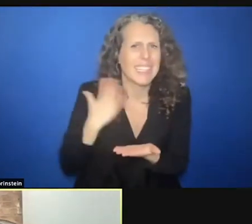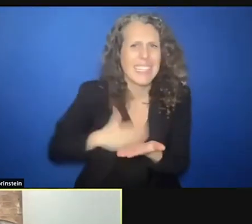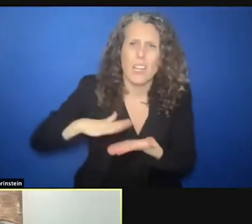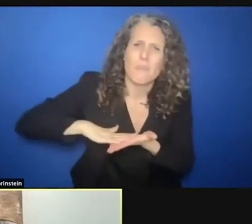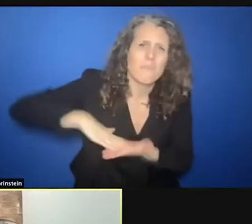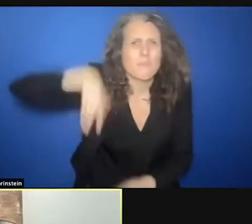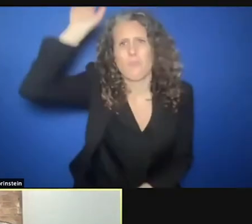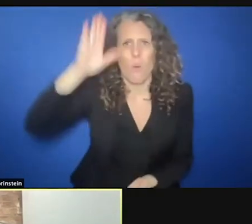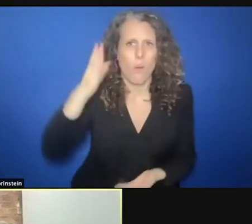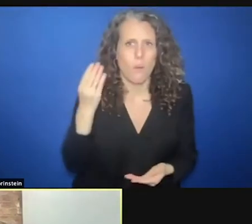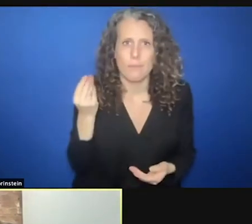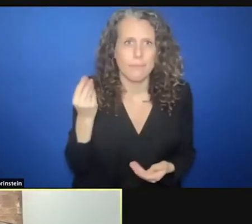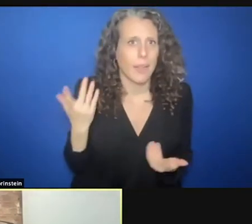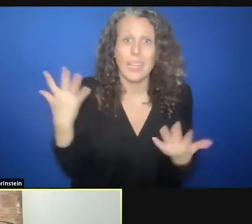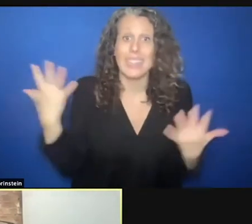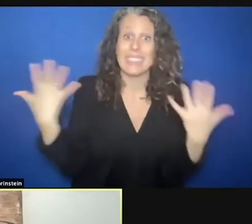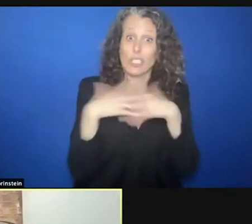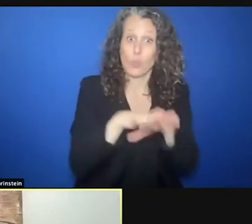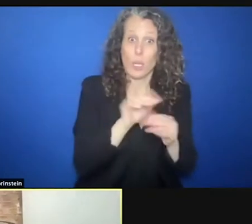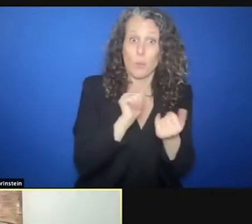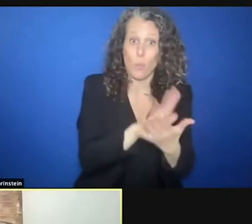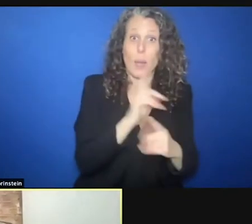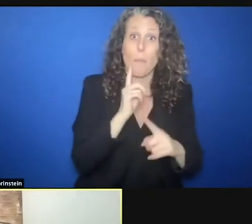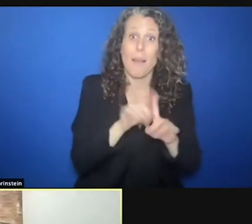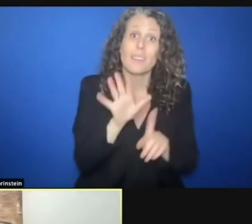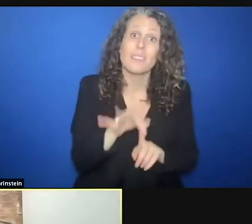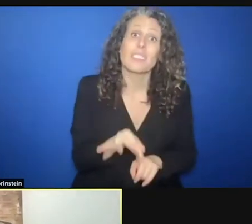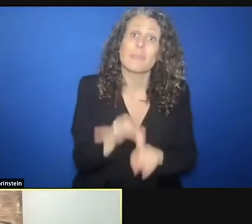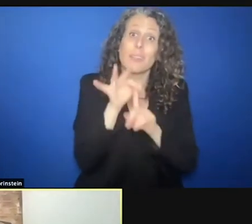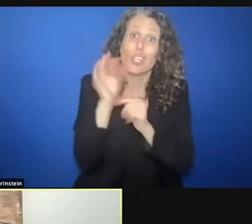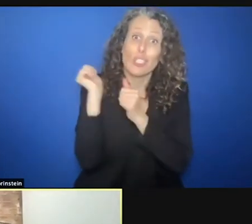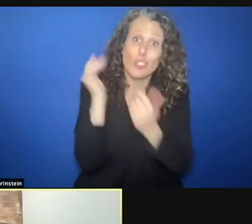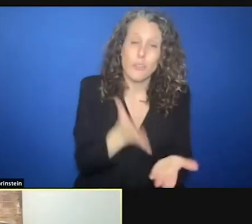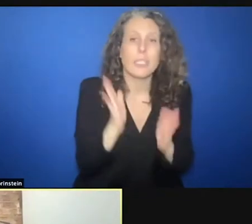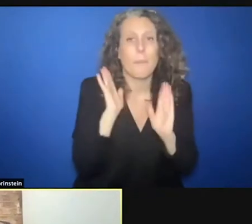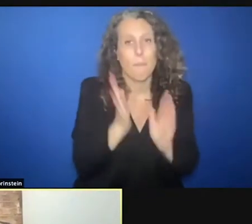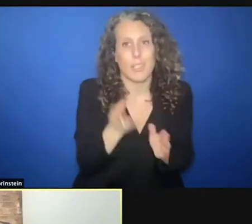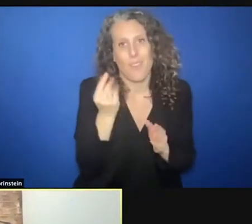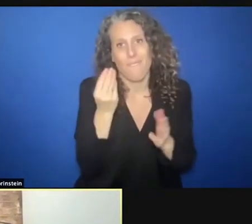integrated approach and also specialized services we need to increase funding proportional to all